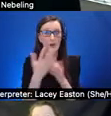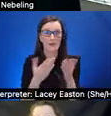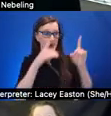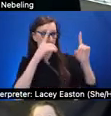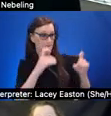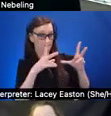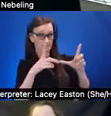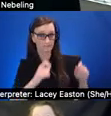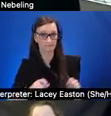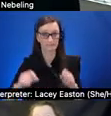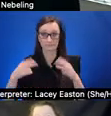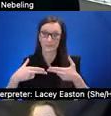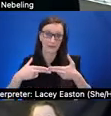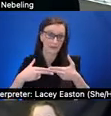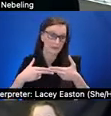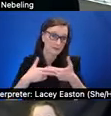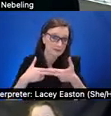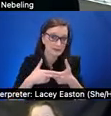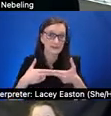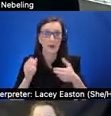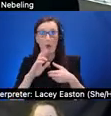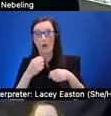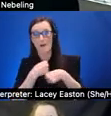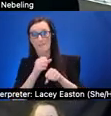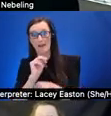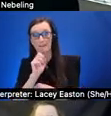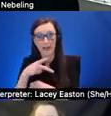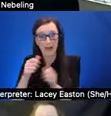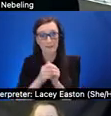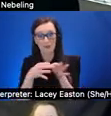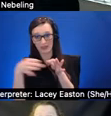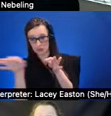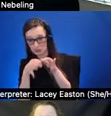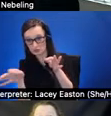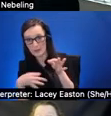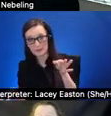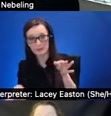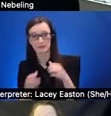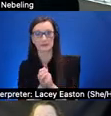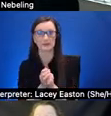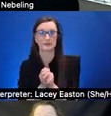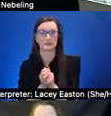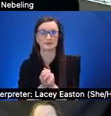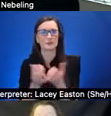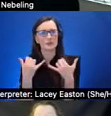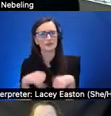make some kind of a map with long descriptions um we're still unsure which way we might go and